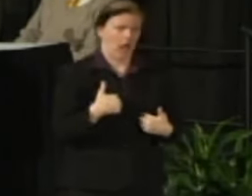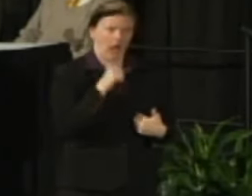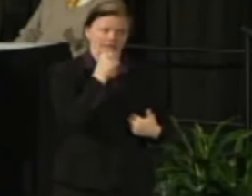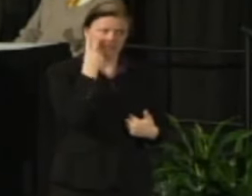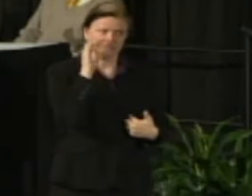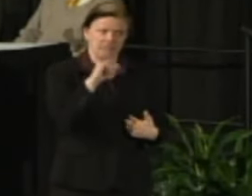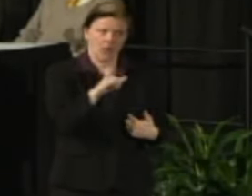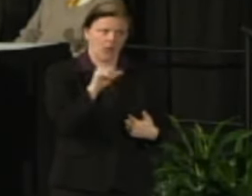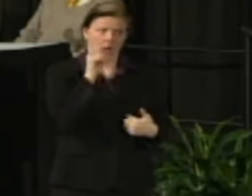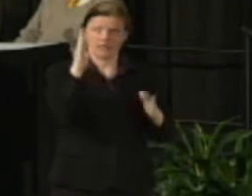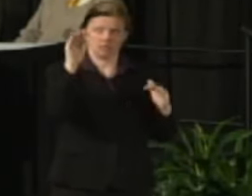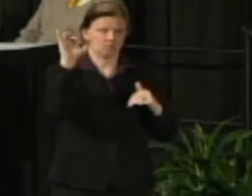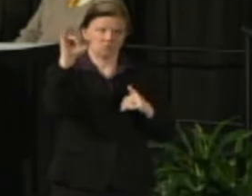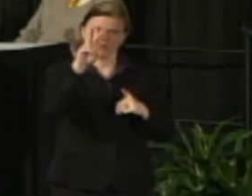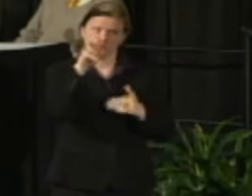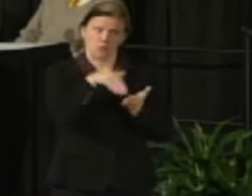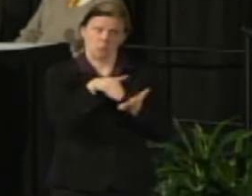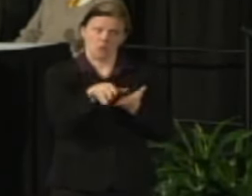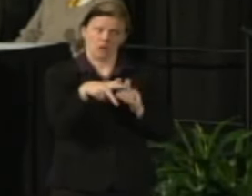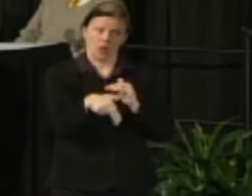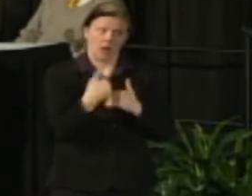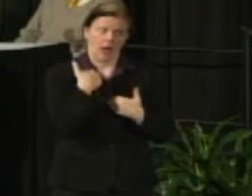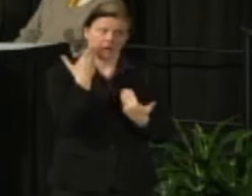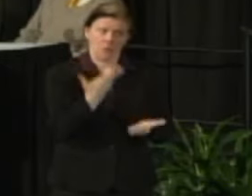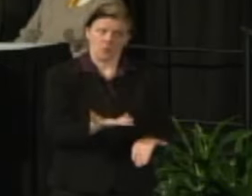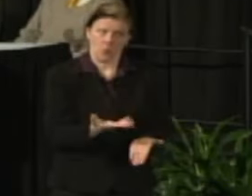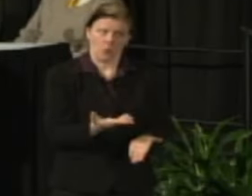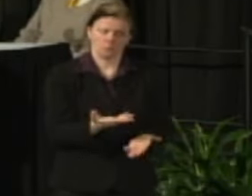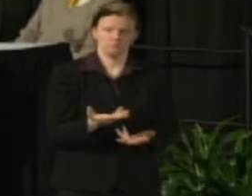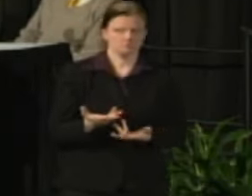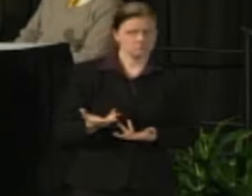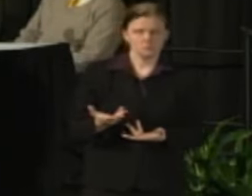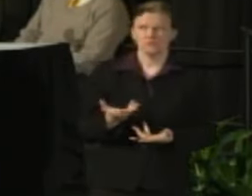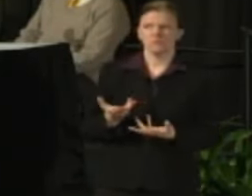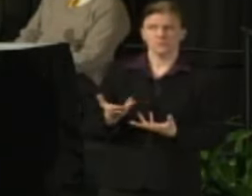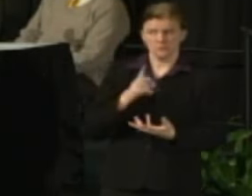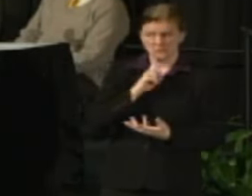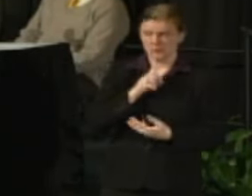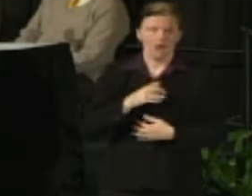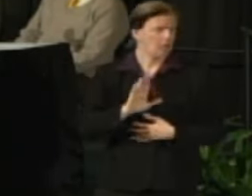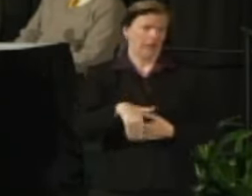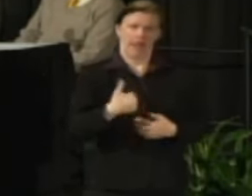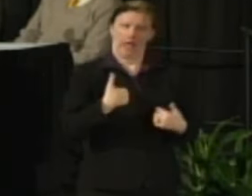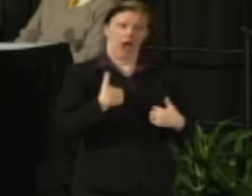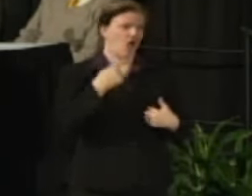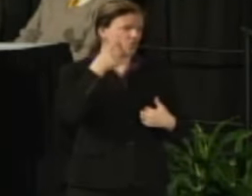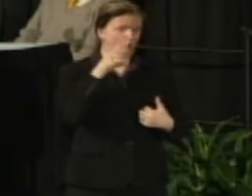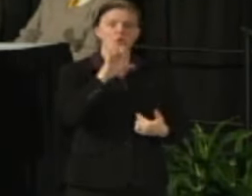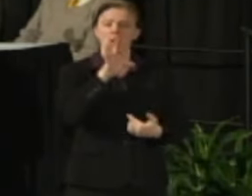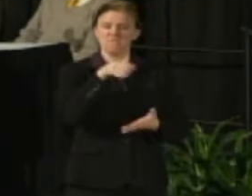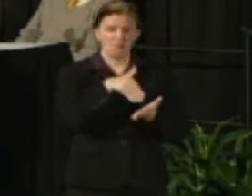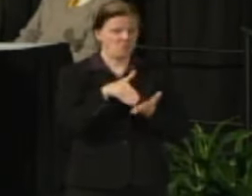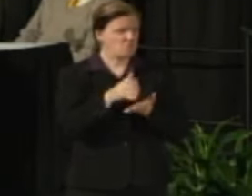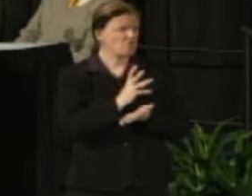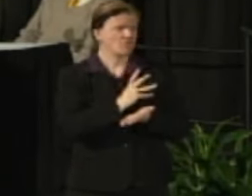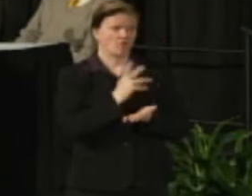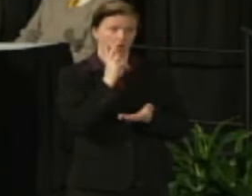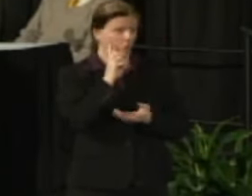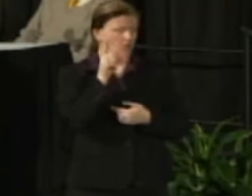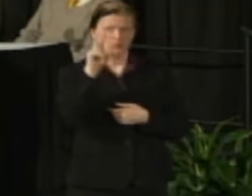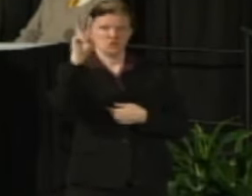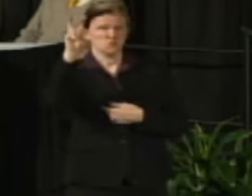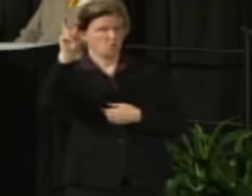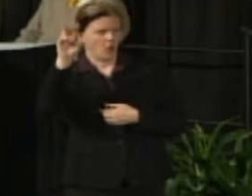It was something where you have different perspectives on this where you have the governor